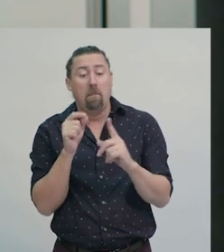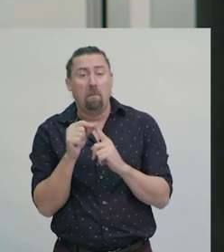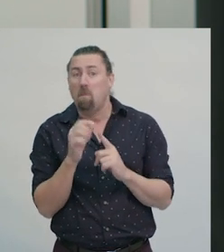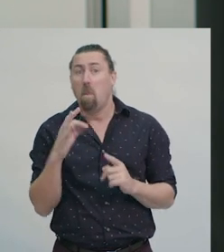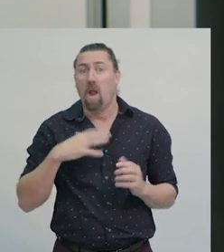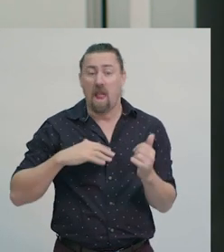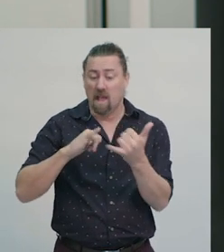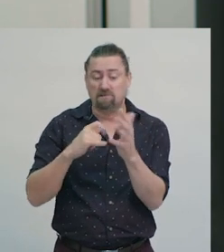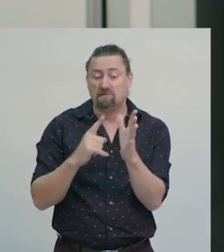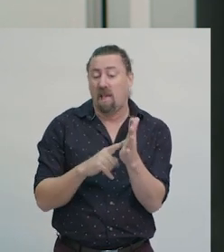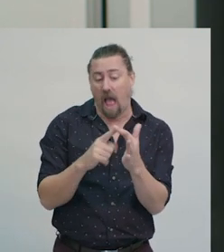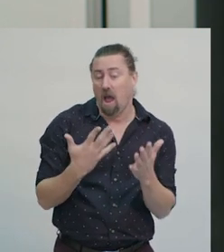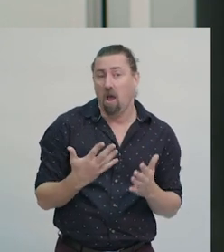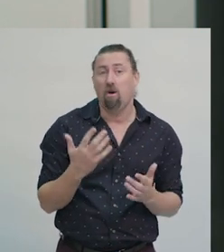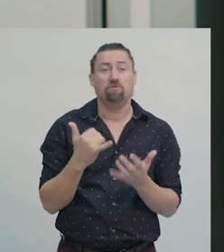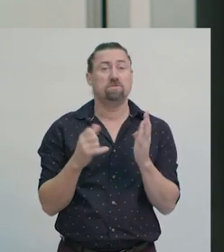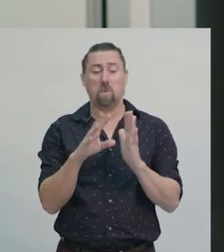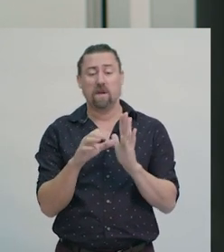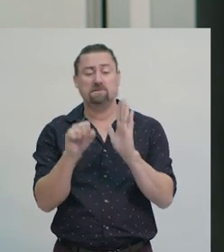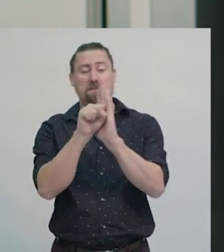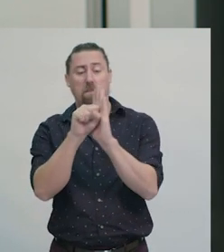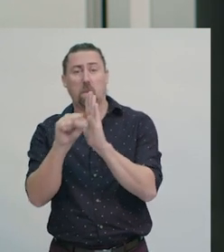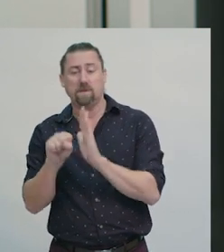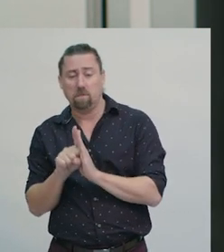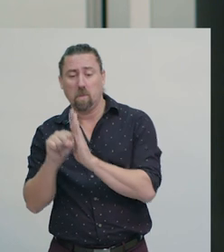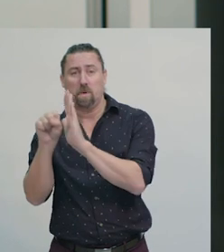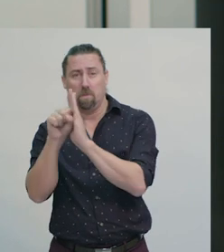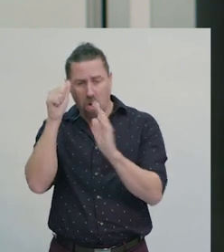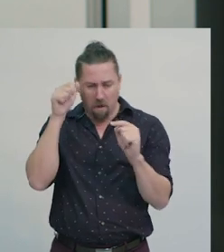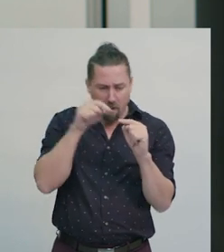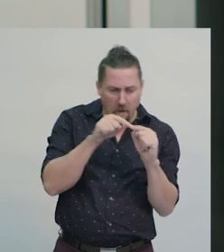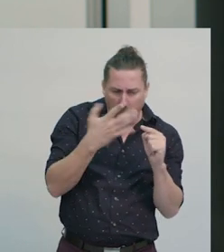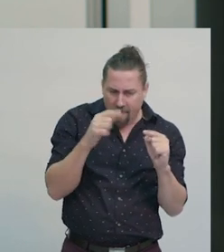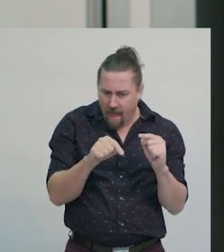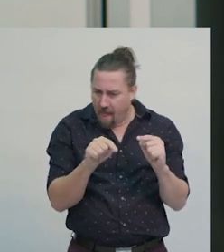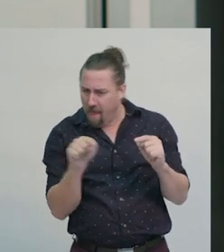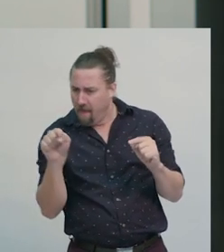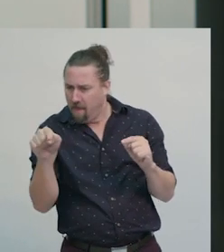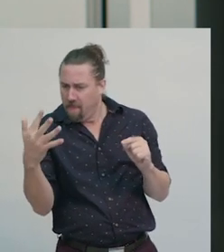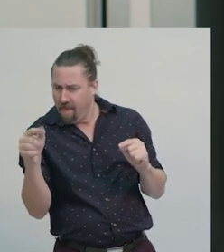It may just have some symbols on it that show relative position of landscape features.